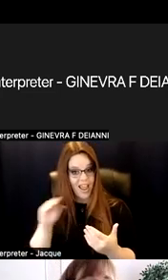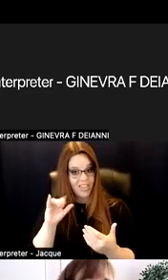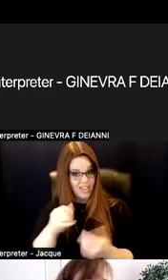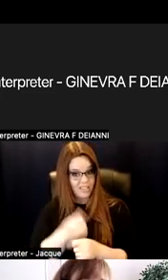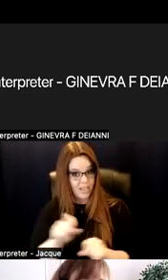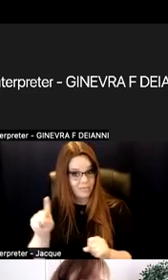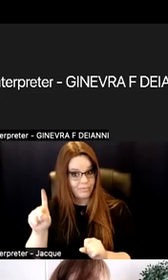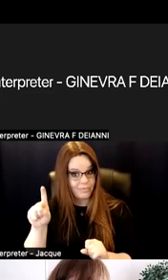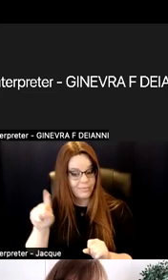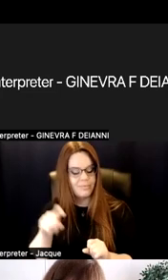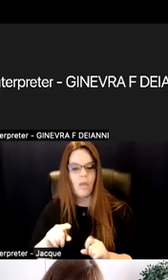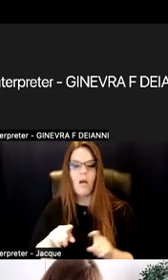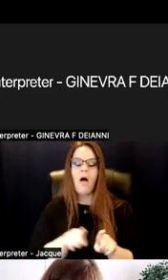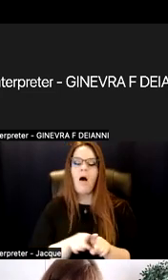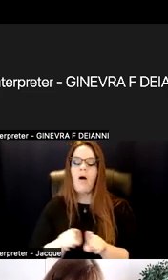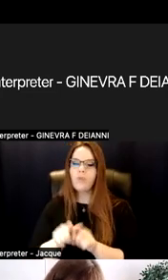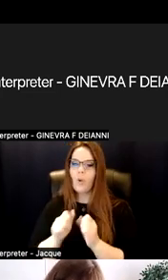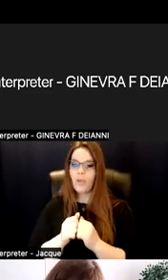Also with the whole safety aspect,